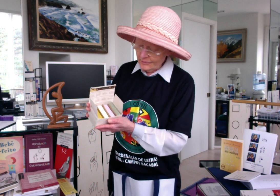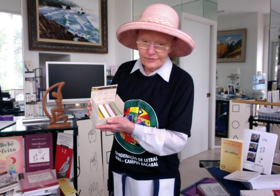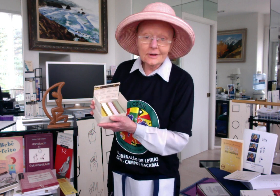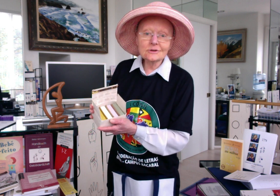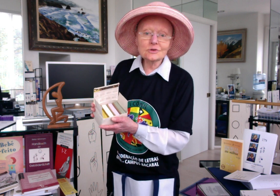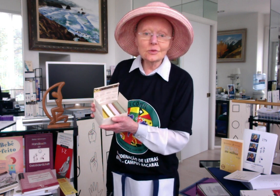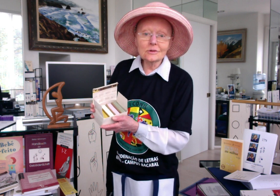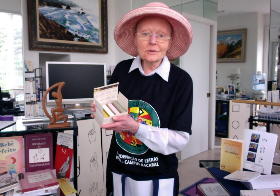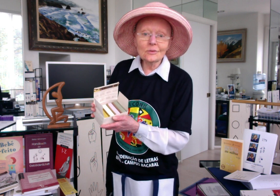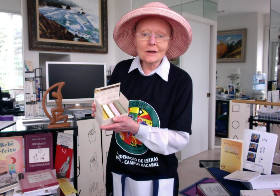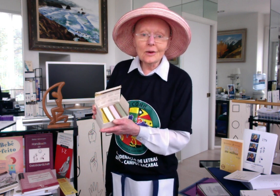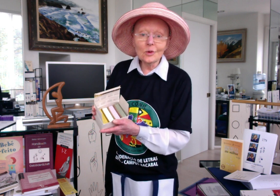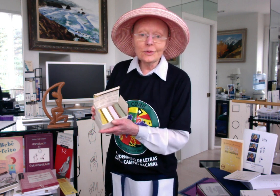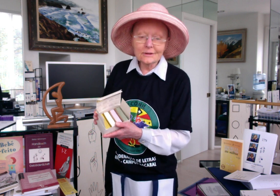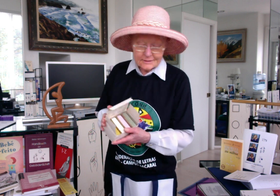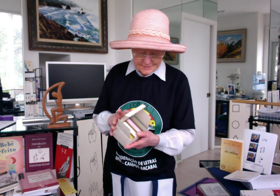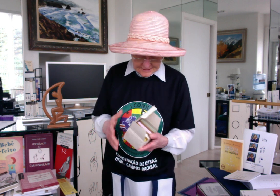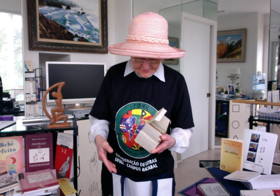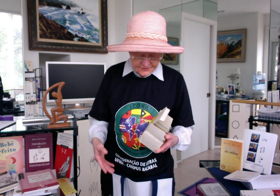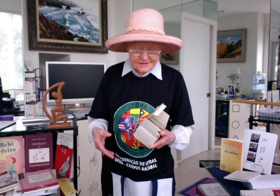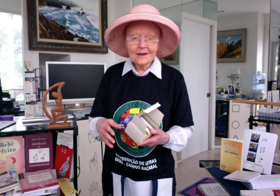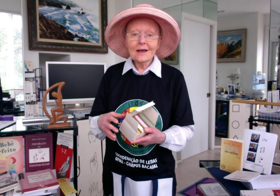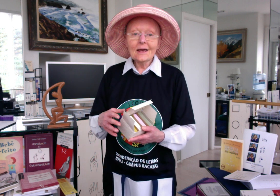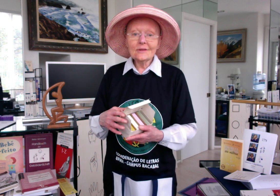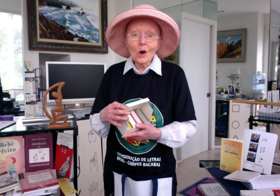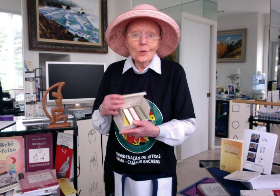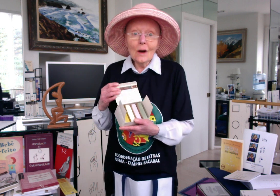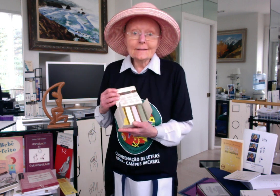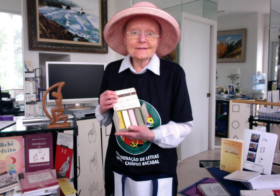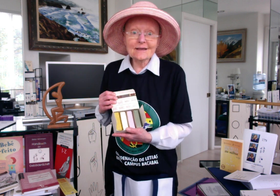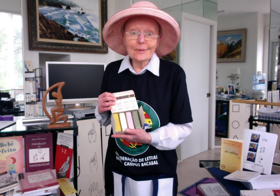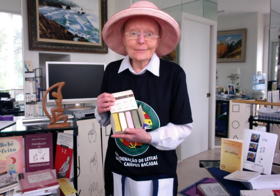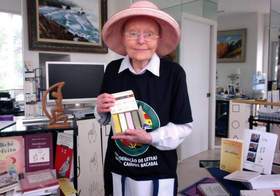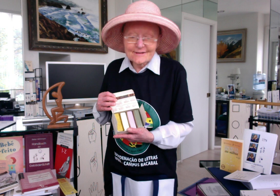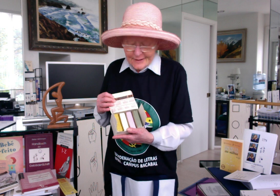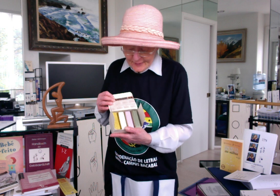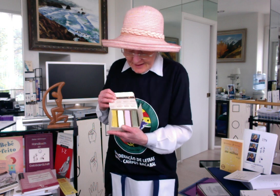were friends with me when I opened the gifts, and they all wanted some! So I